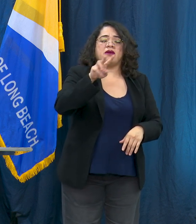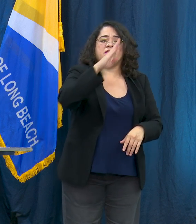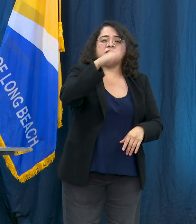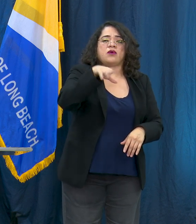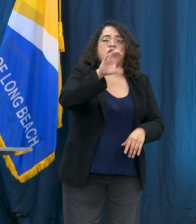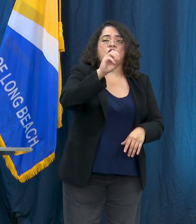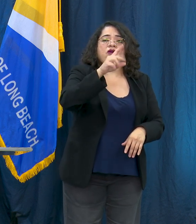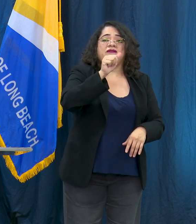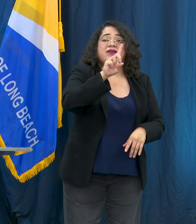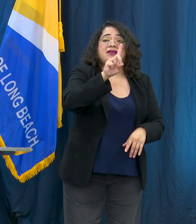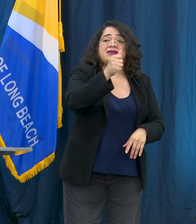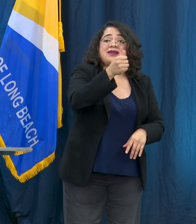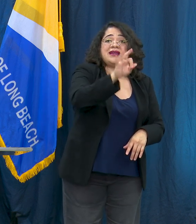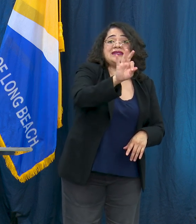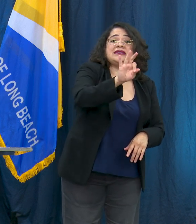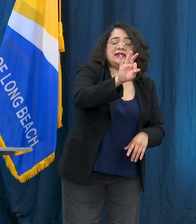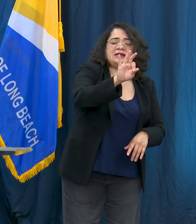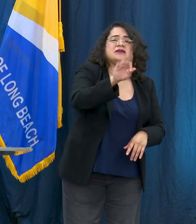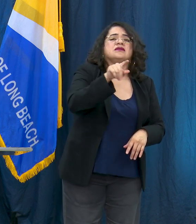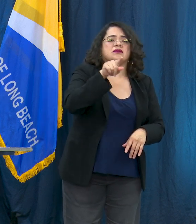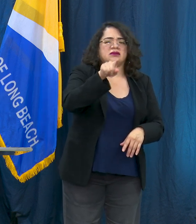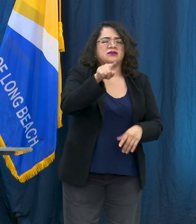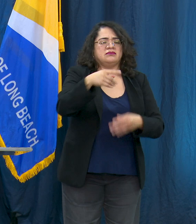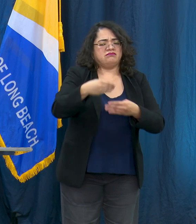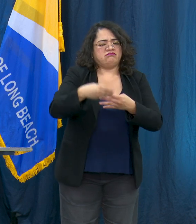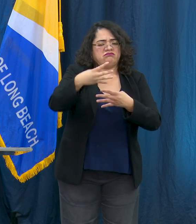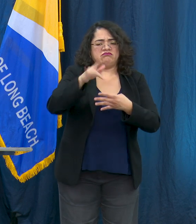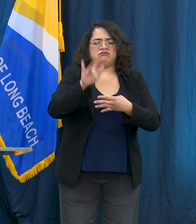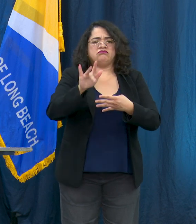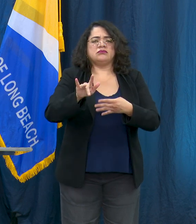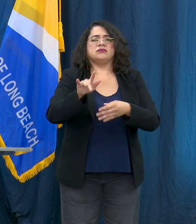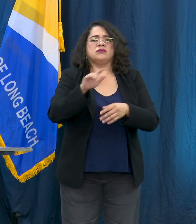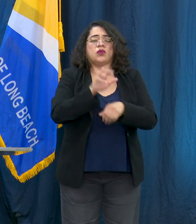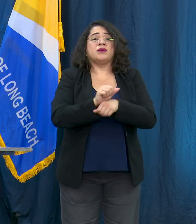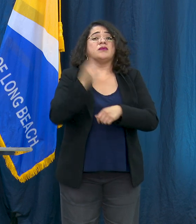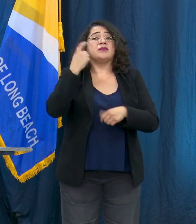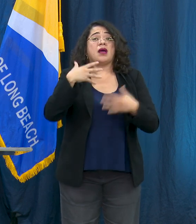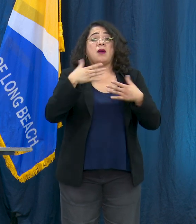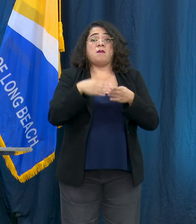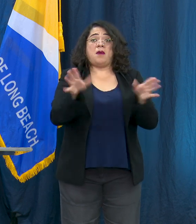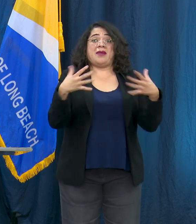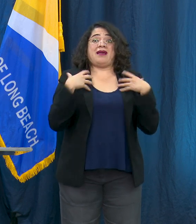up at any of those spaces. In terms of the orders, the public health order, the